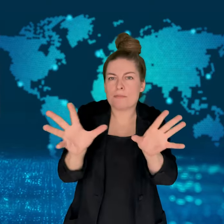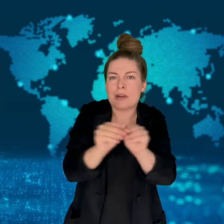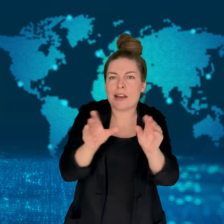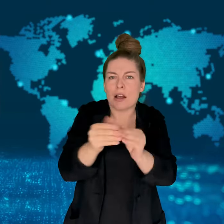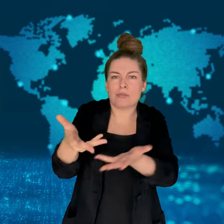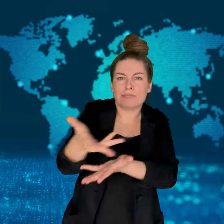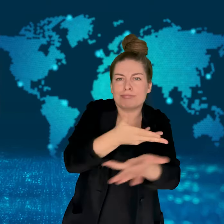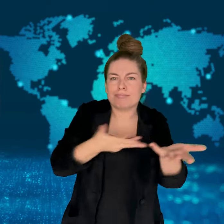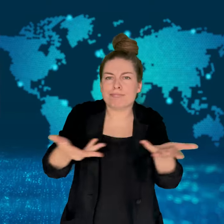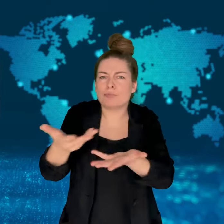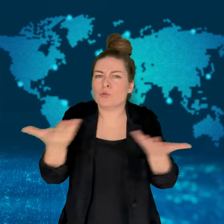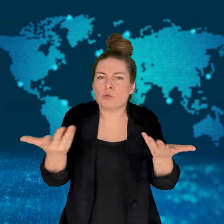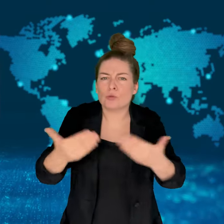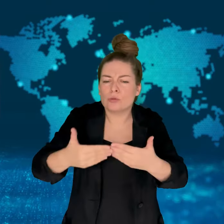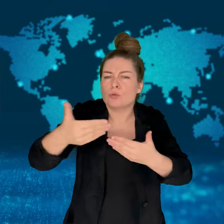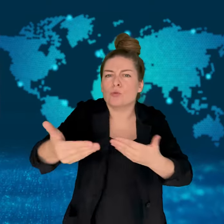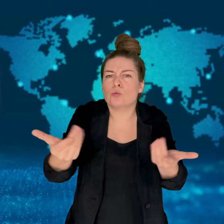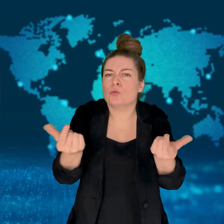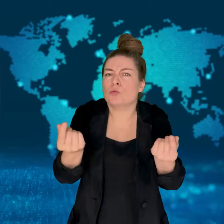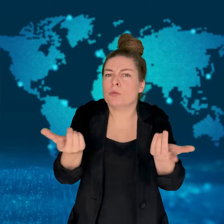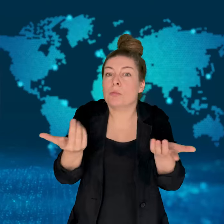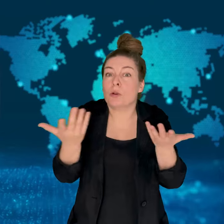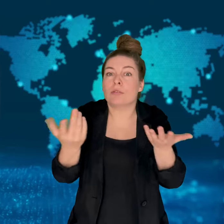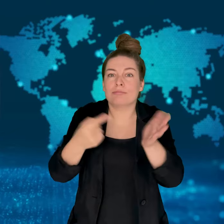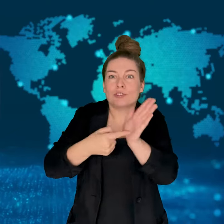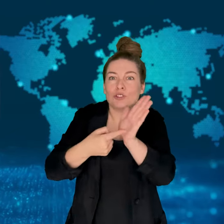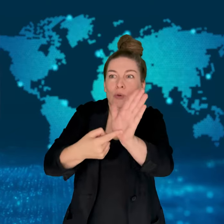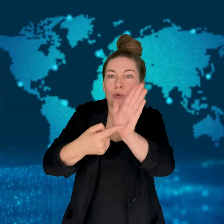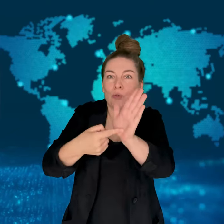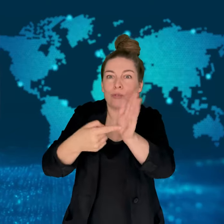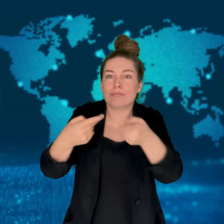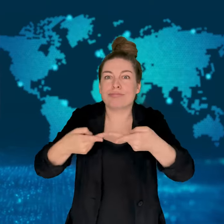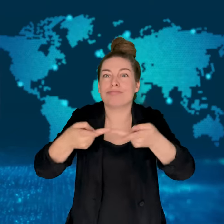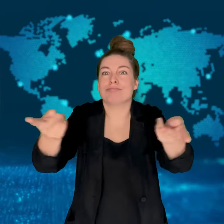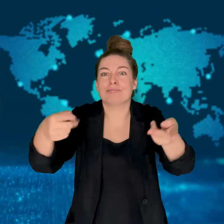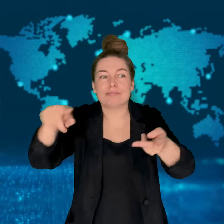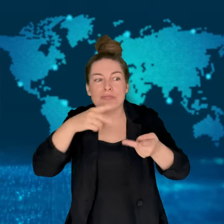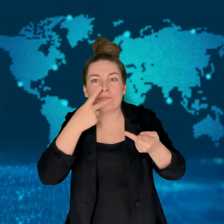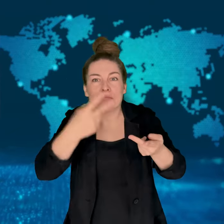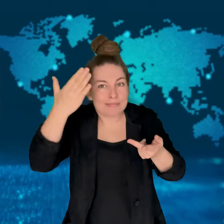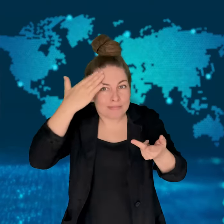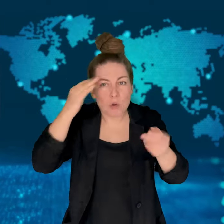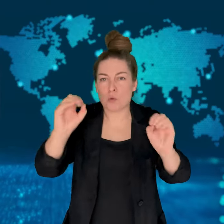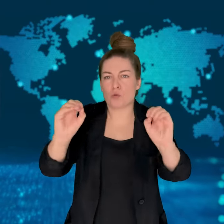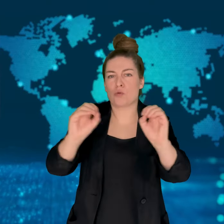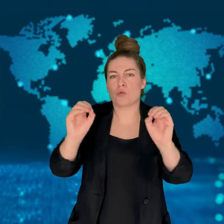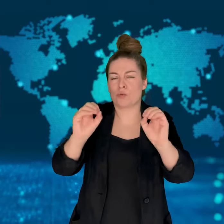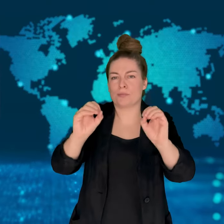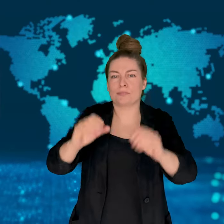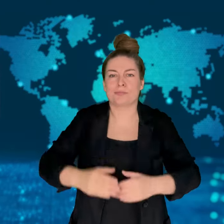Israel's war cabinet met and deliberated on what should be done,